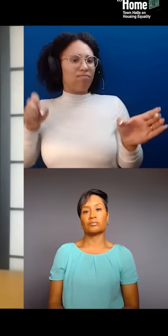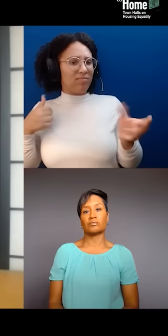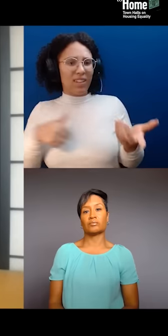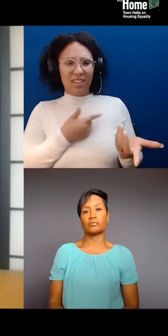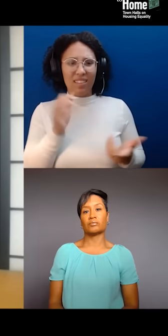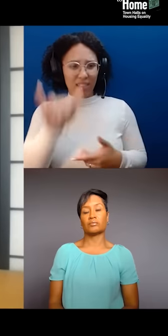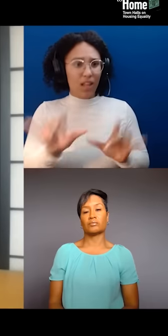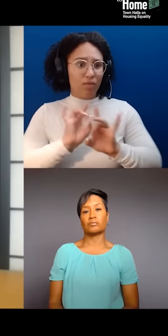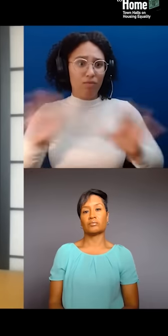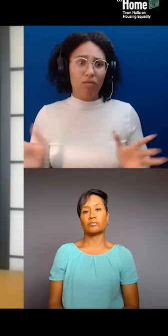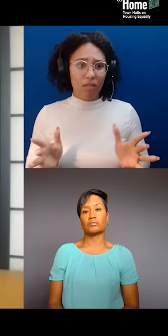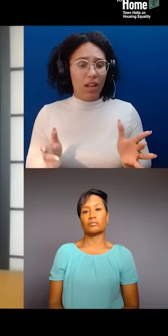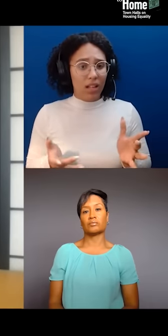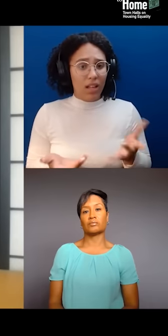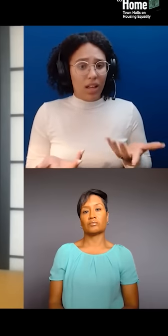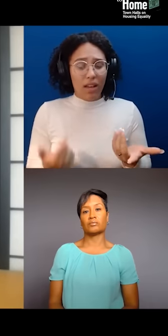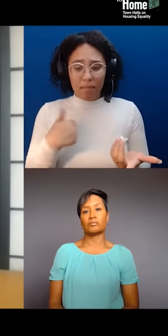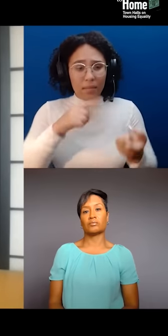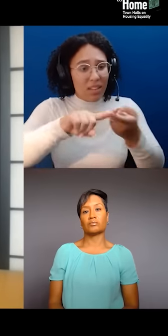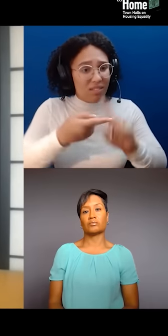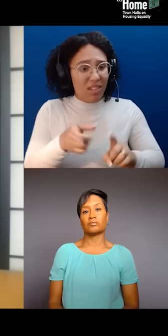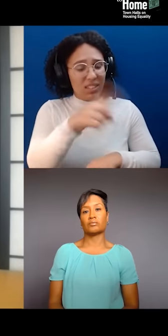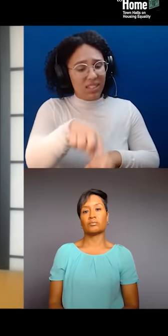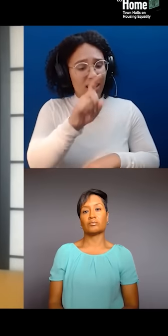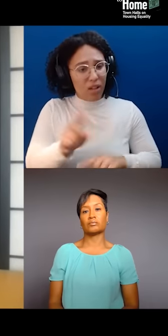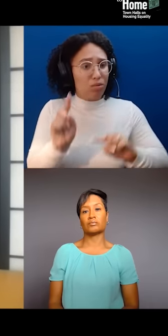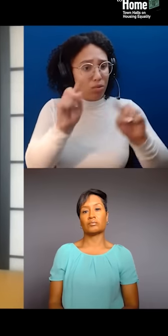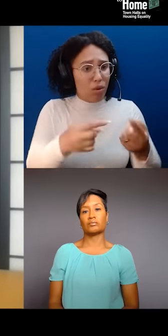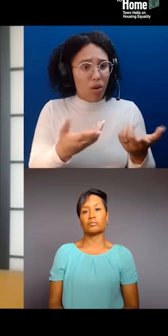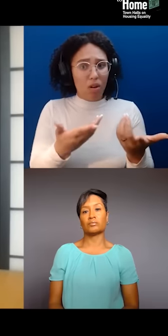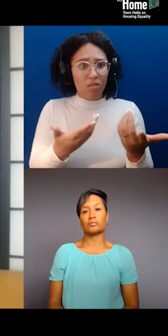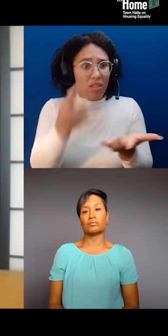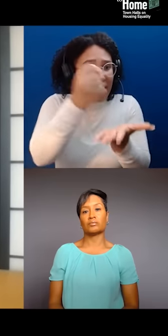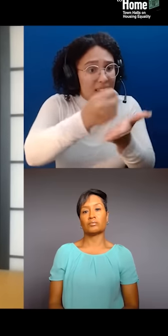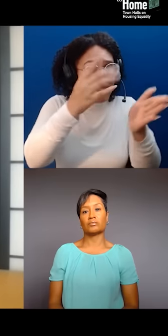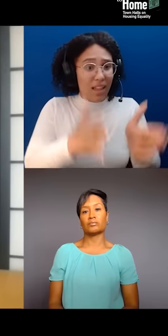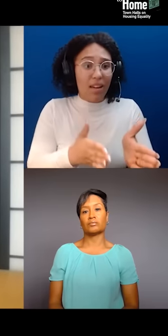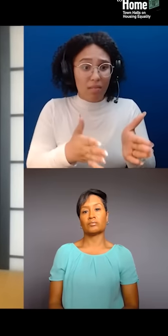you know, through therapy because of the psychological effects of displacement.